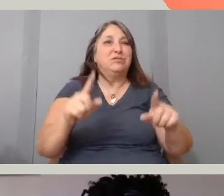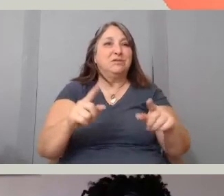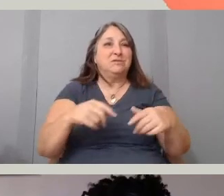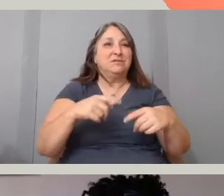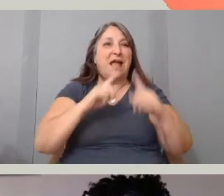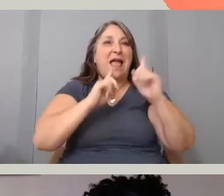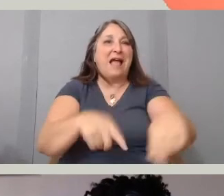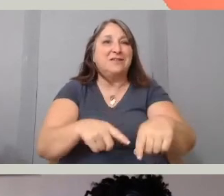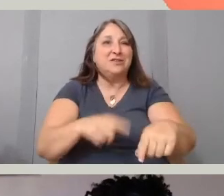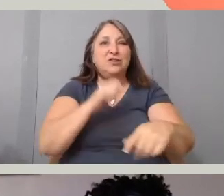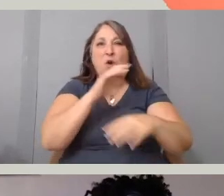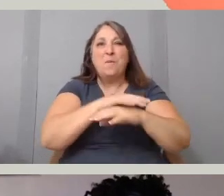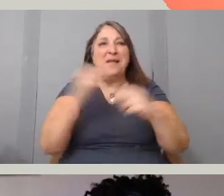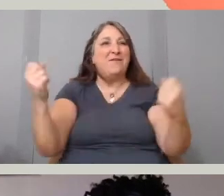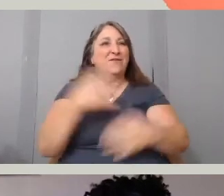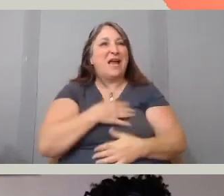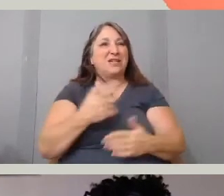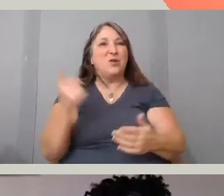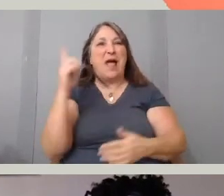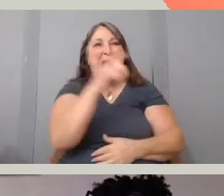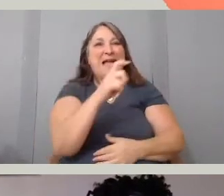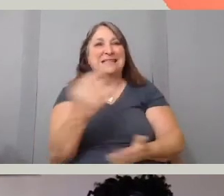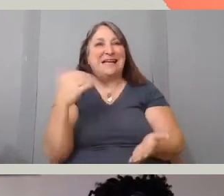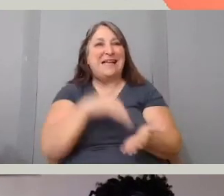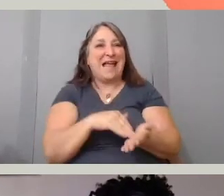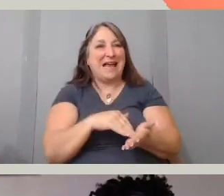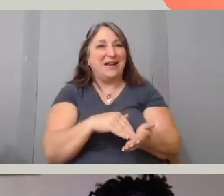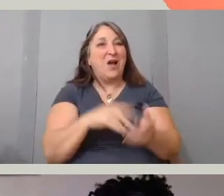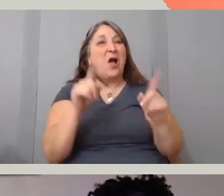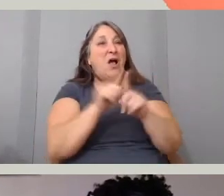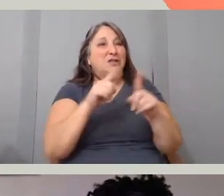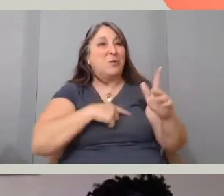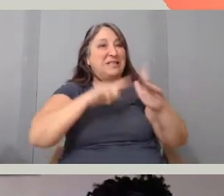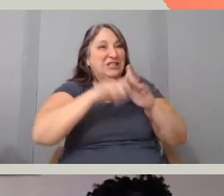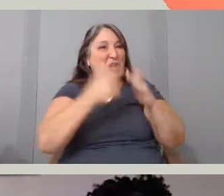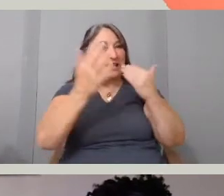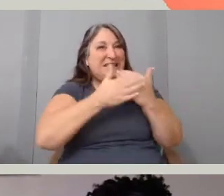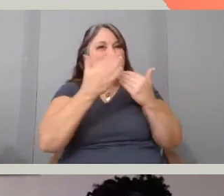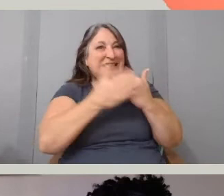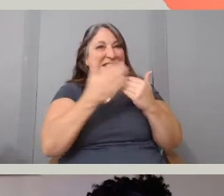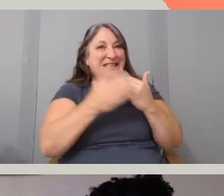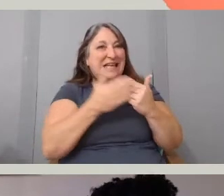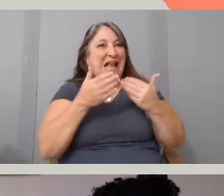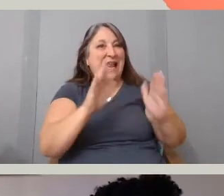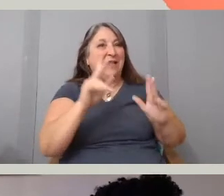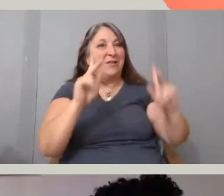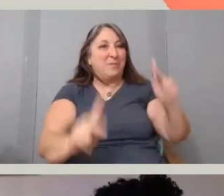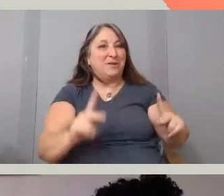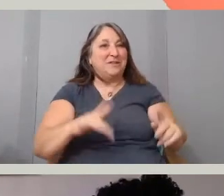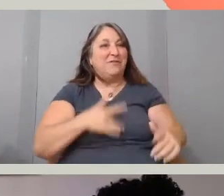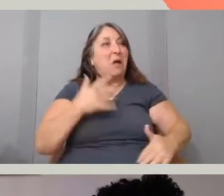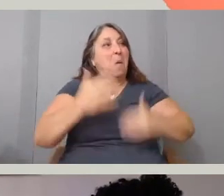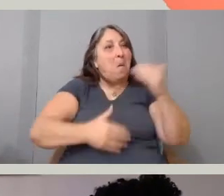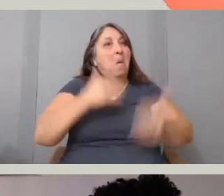Right, I think also we start pretty easy. It's like, so the person feels like they're cutting, going good, everything's cool.